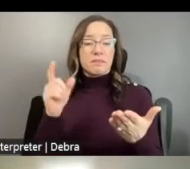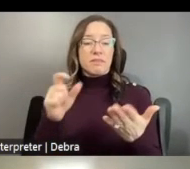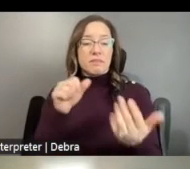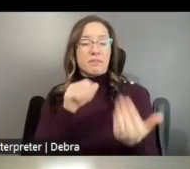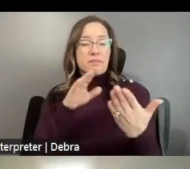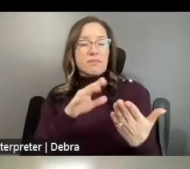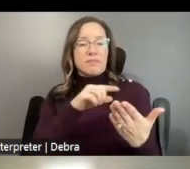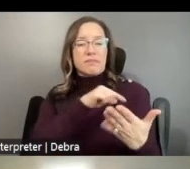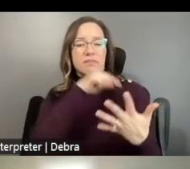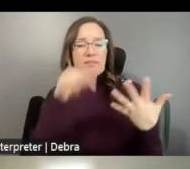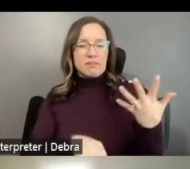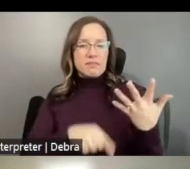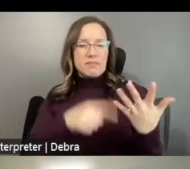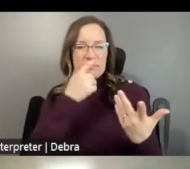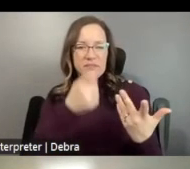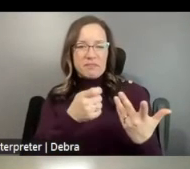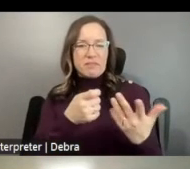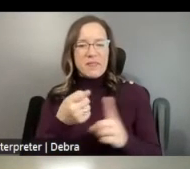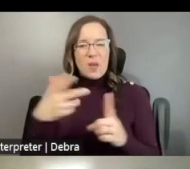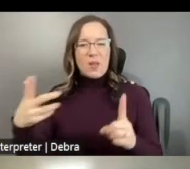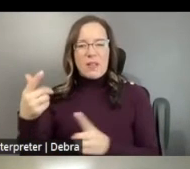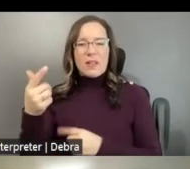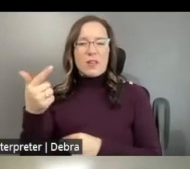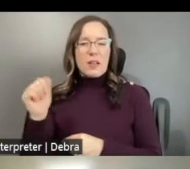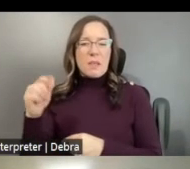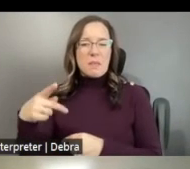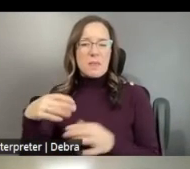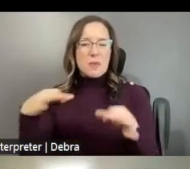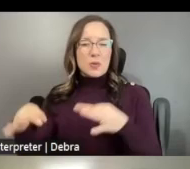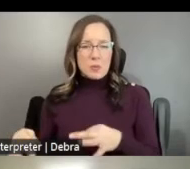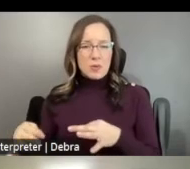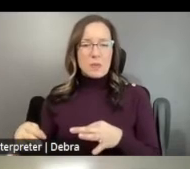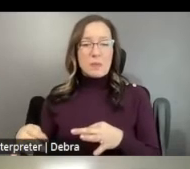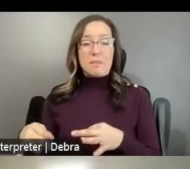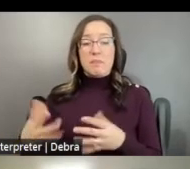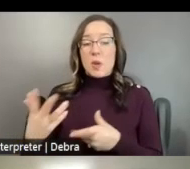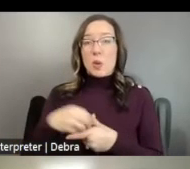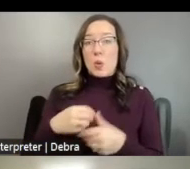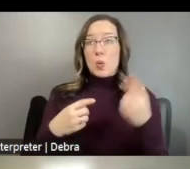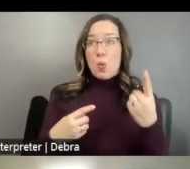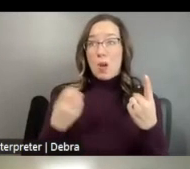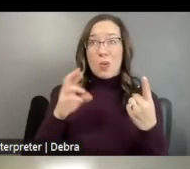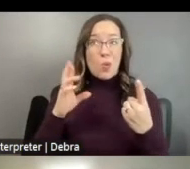THE GENERAL GAP PROGRAM DESCRIPTION AND INCLUDE ONE OR MORE OF THE FOLLOWING DANCE PRIORITIES OR